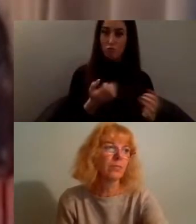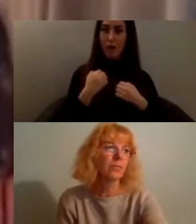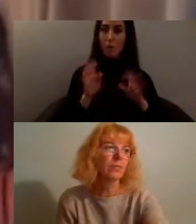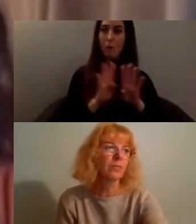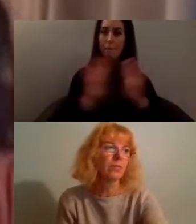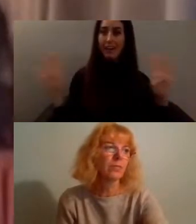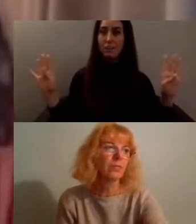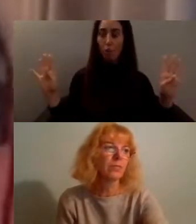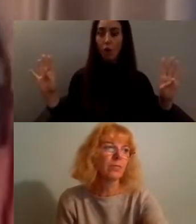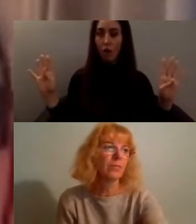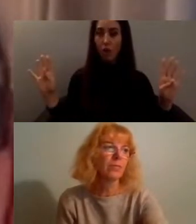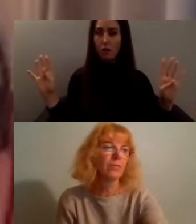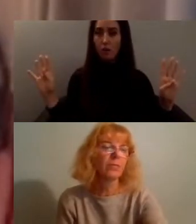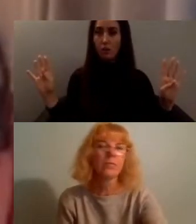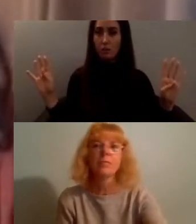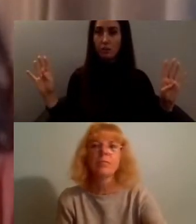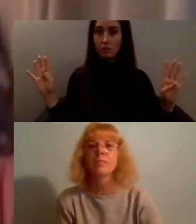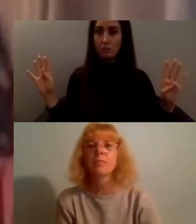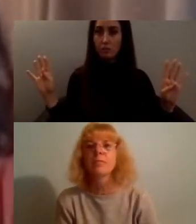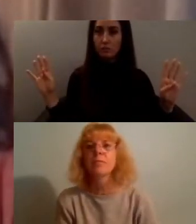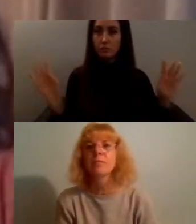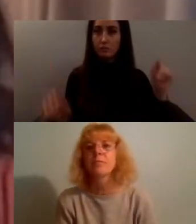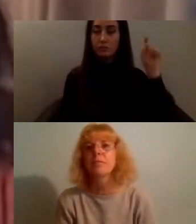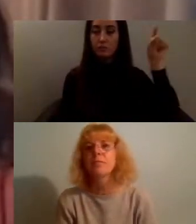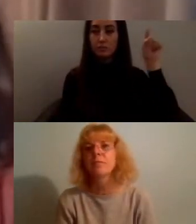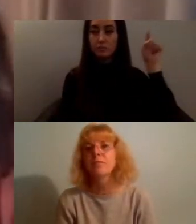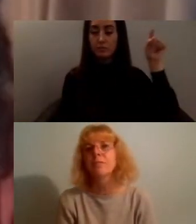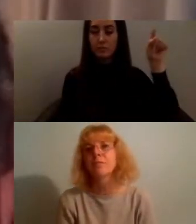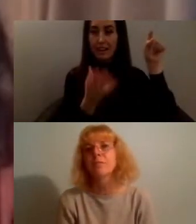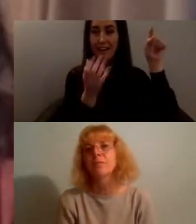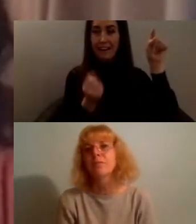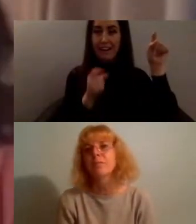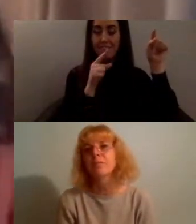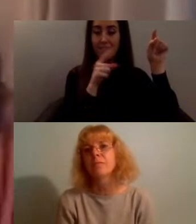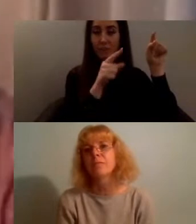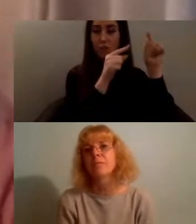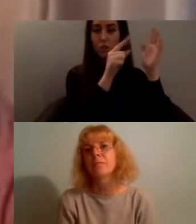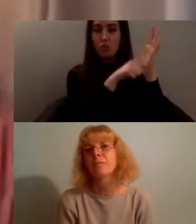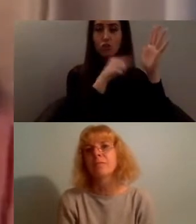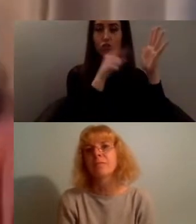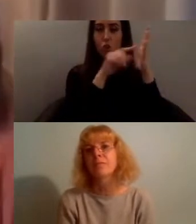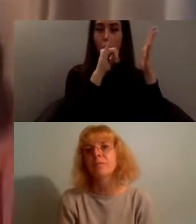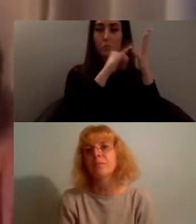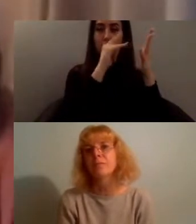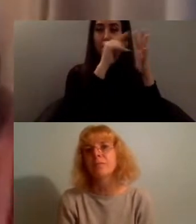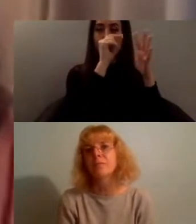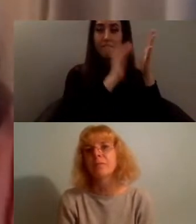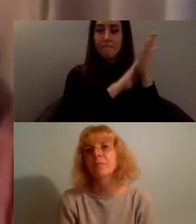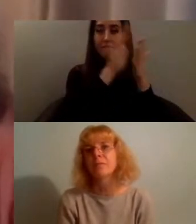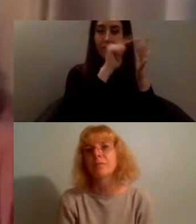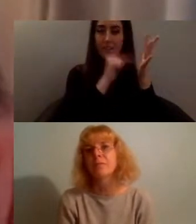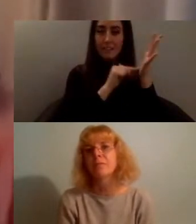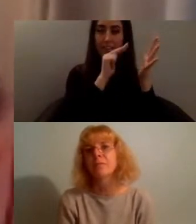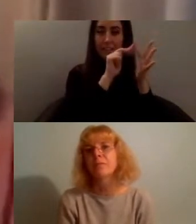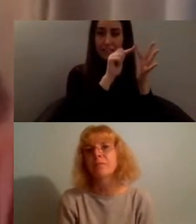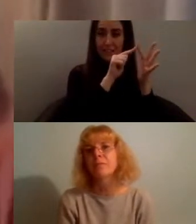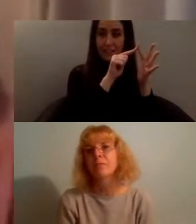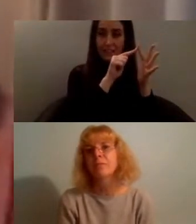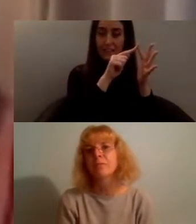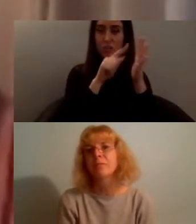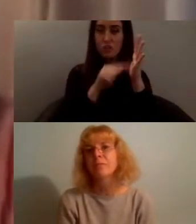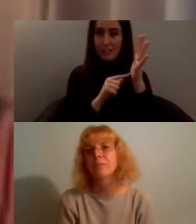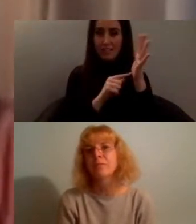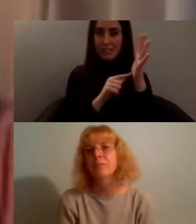we have...we have the fantastic Josephine Gyasi a Creative Producer and Director